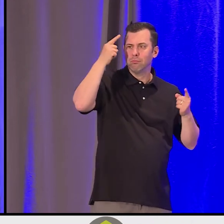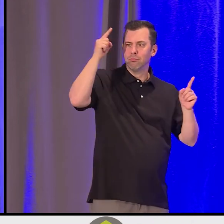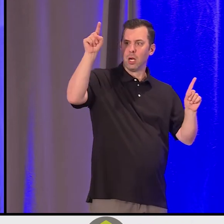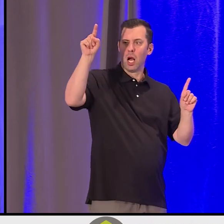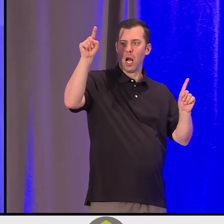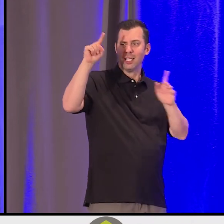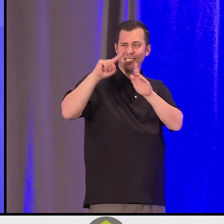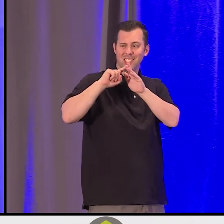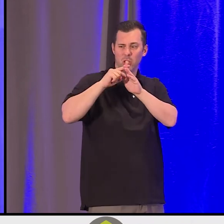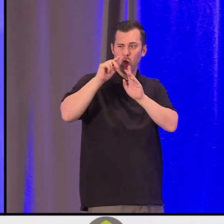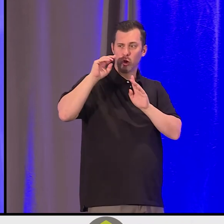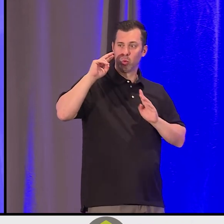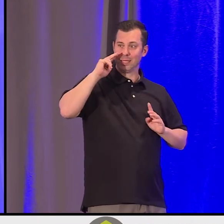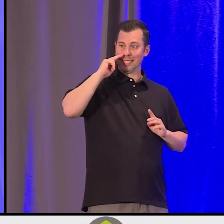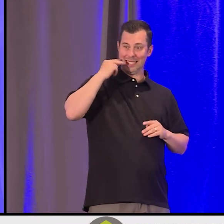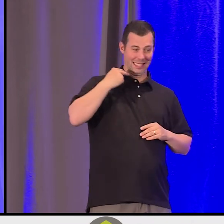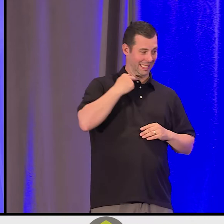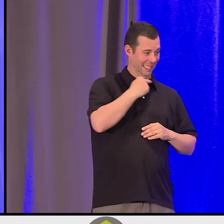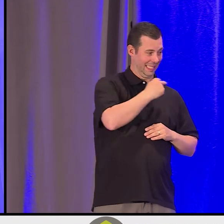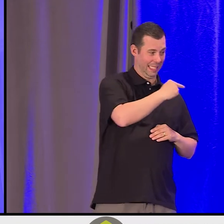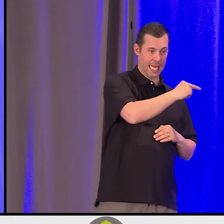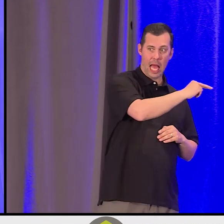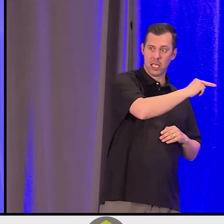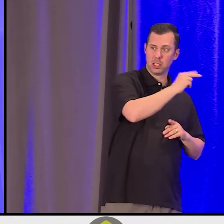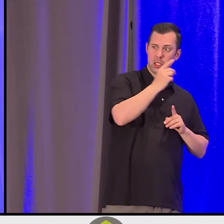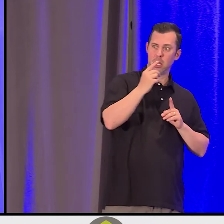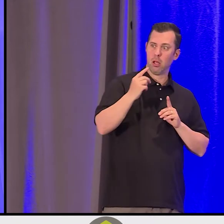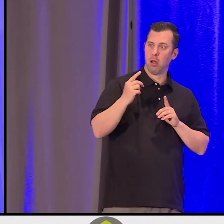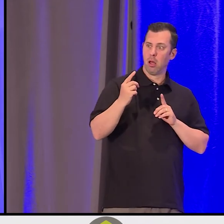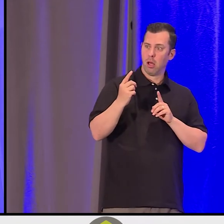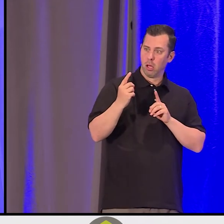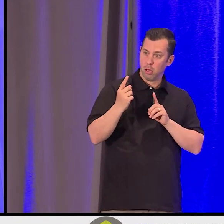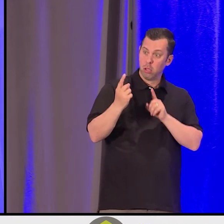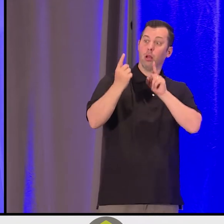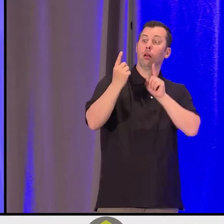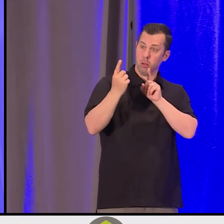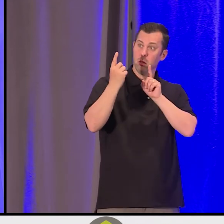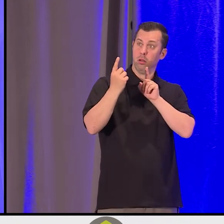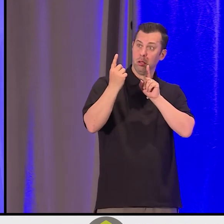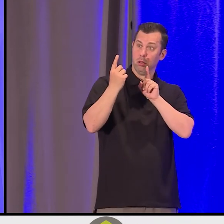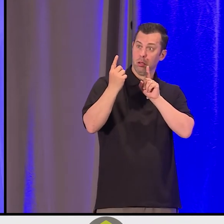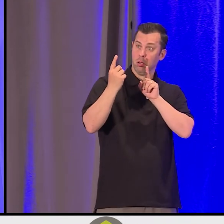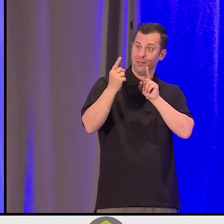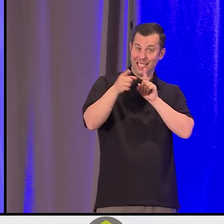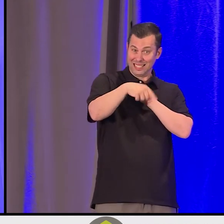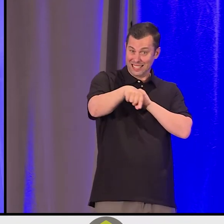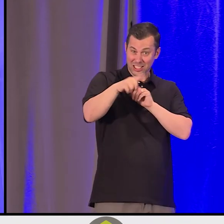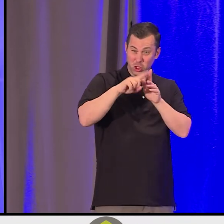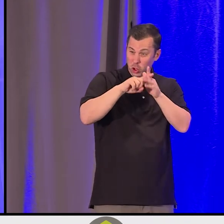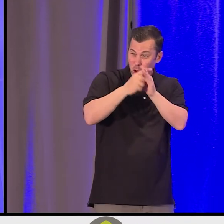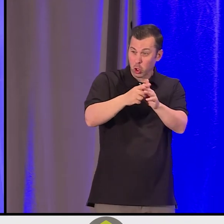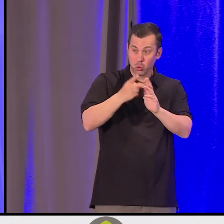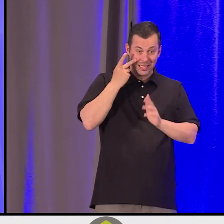They're just beginning to see us. [suw̓aaqk]. They're just beginning to [suw̓aaqk]." She was so encouraging.